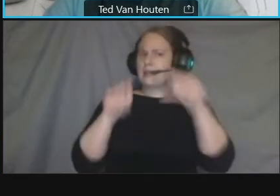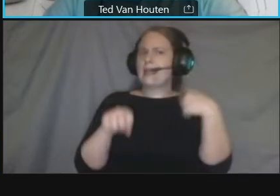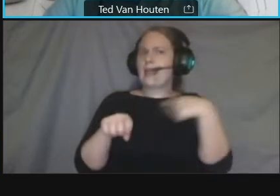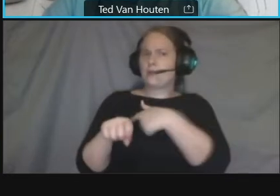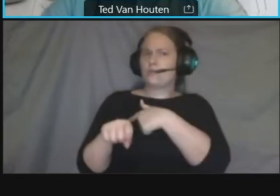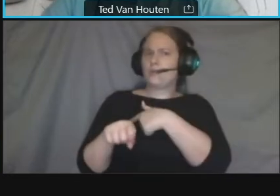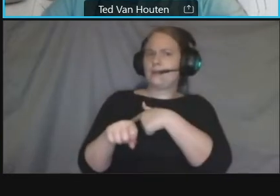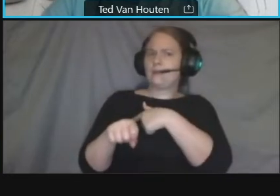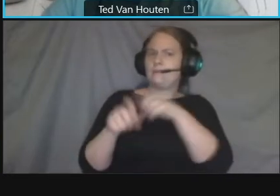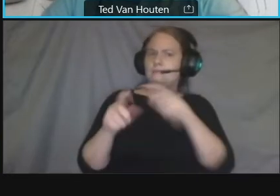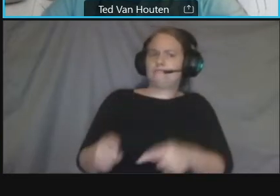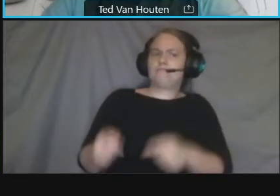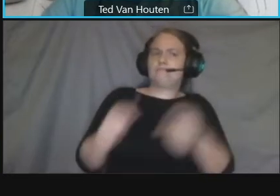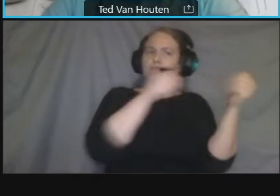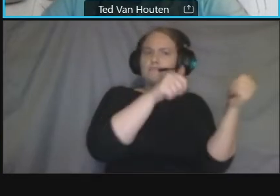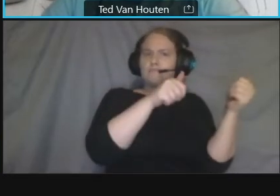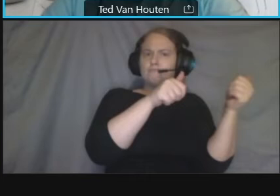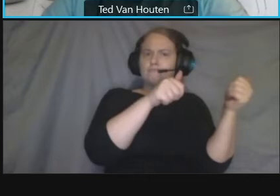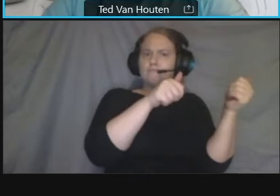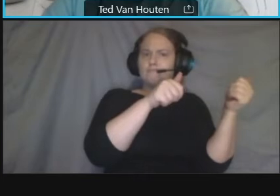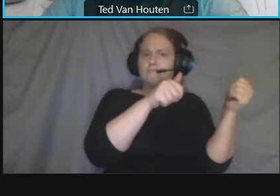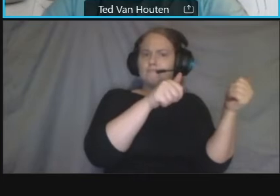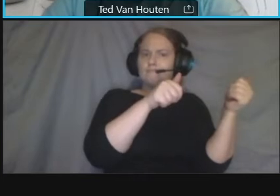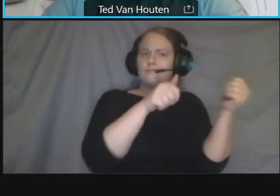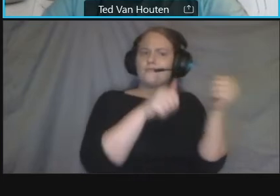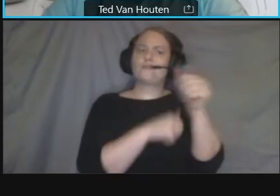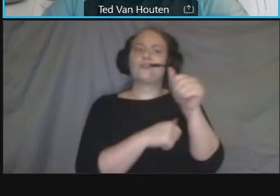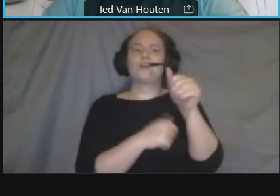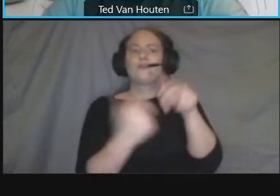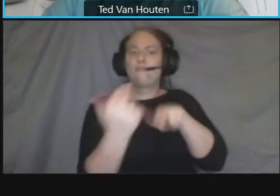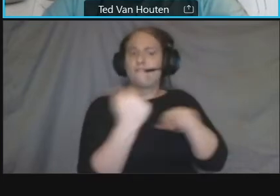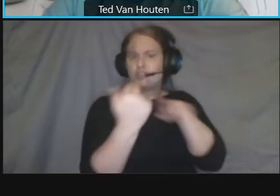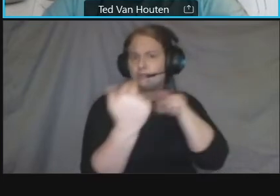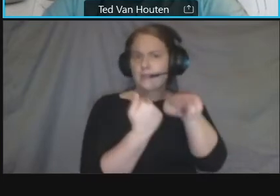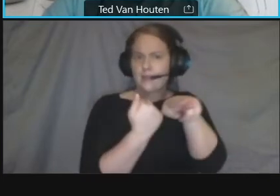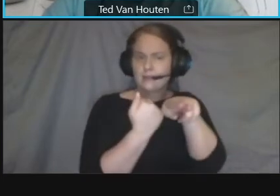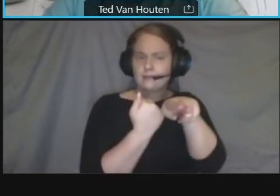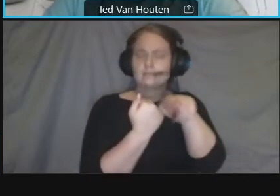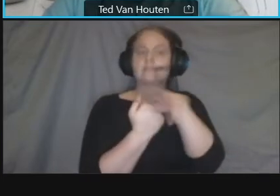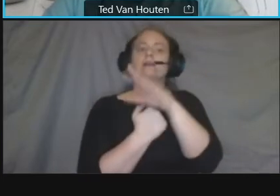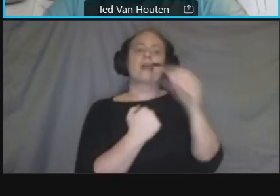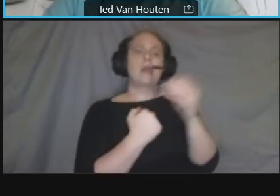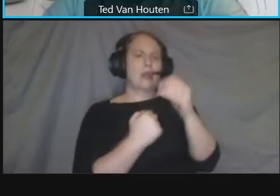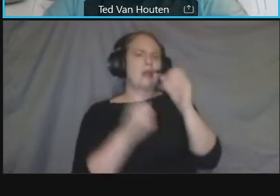and determine the feasibility of reducing capacity along connecticut avenue and